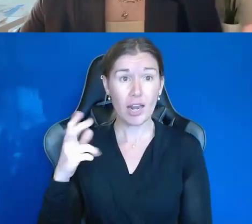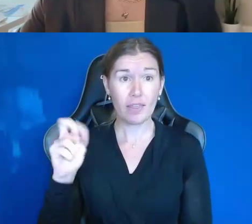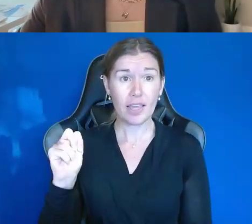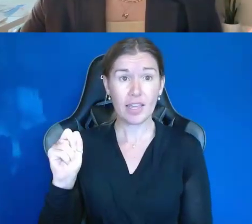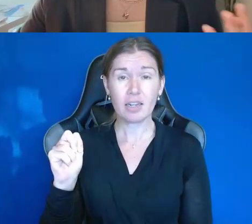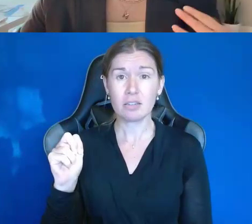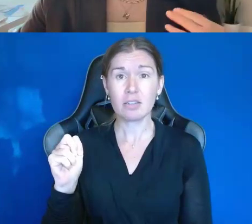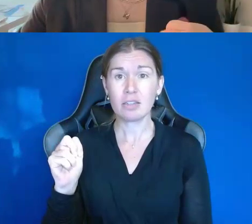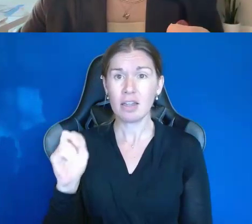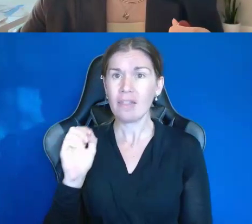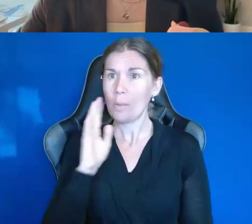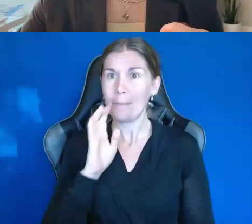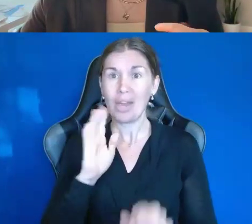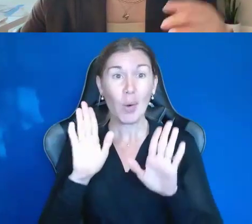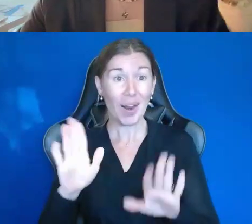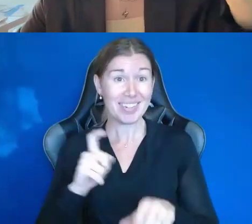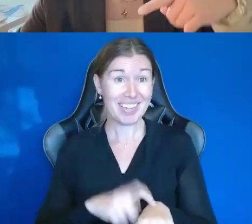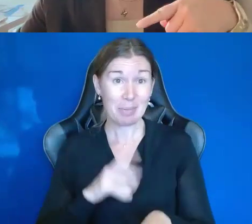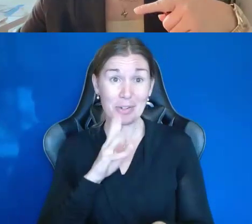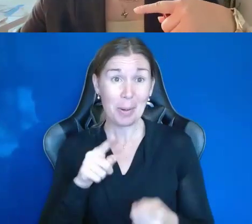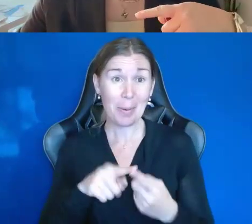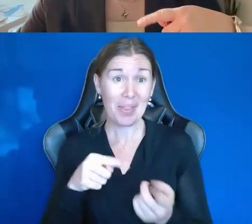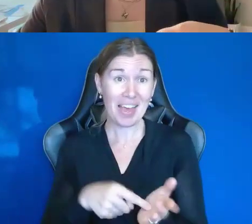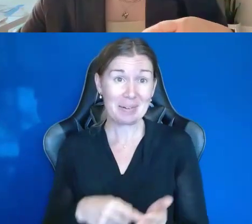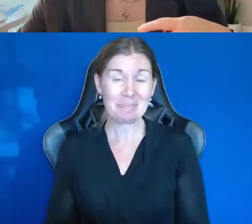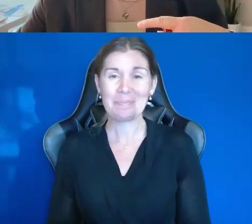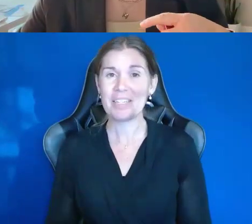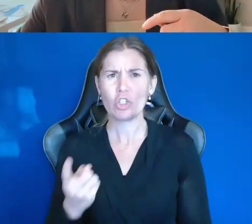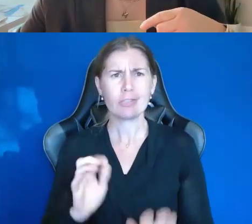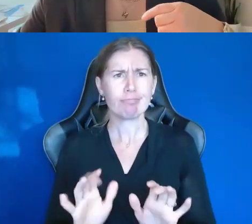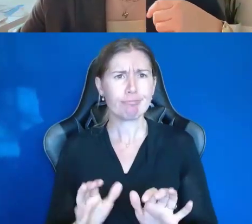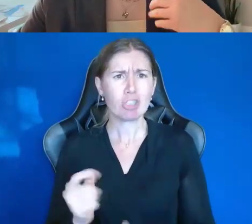great time to talk about that, and you can just put them in the chat.